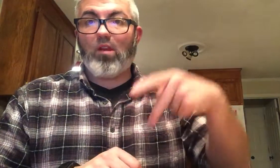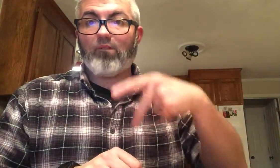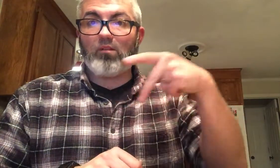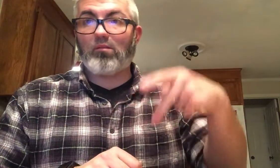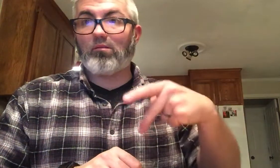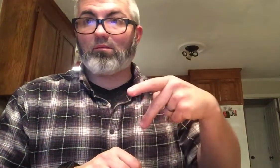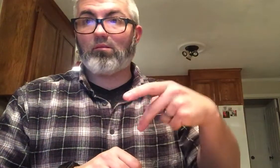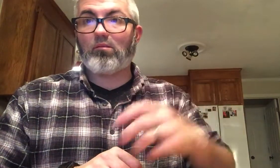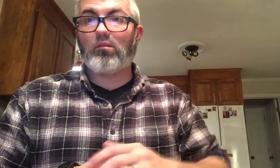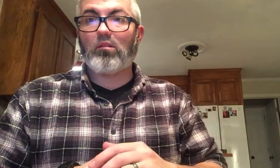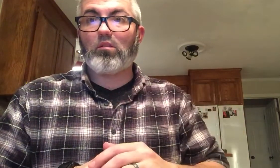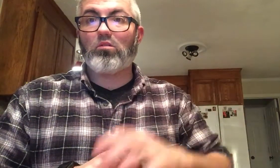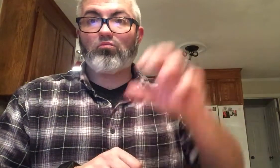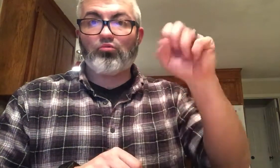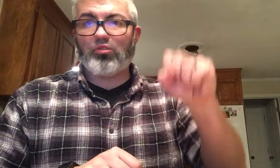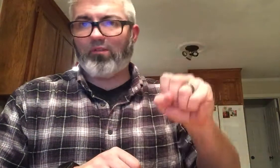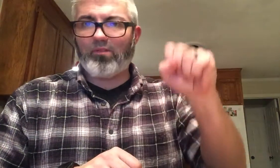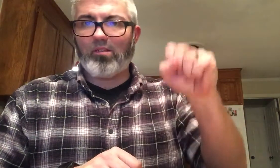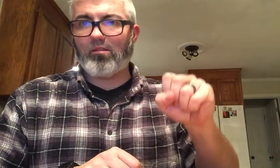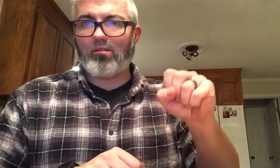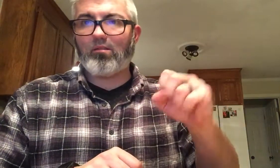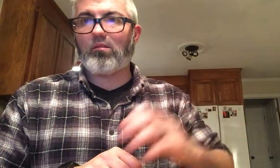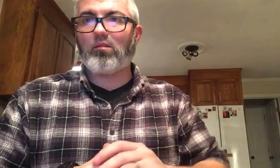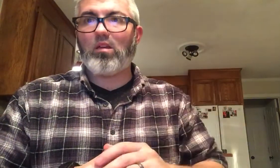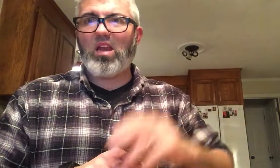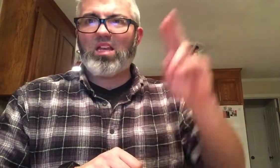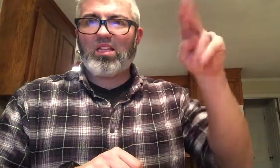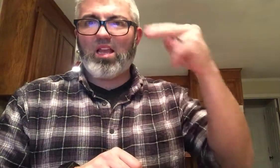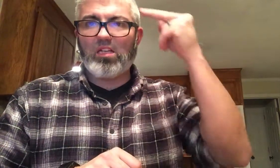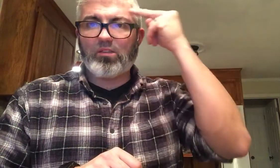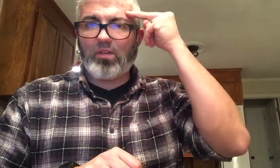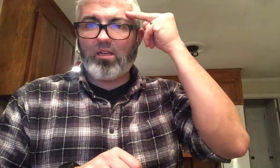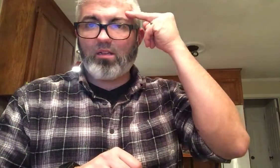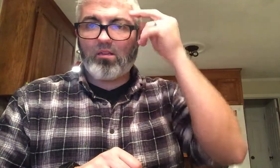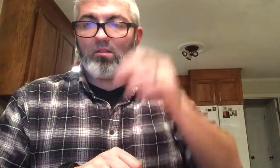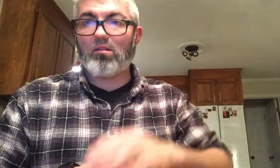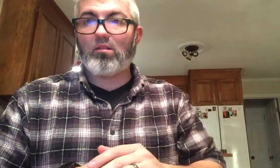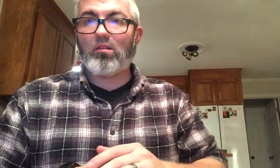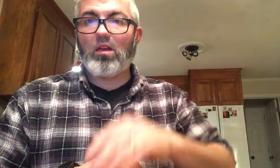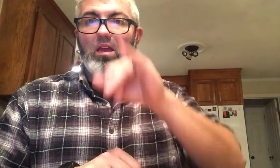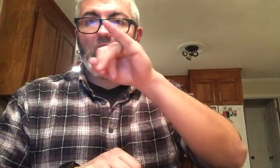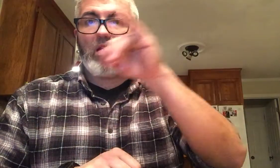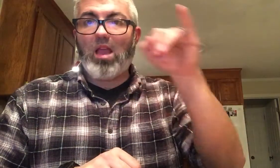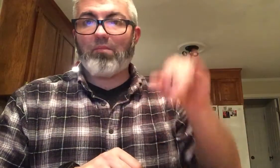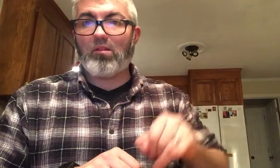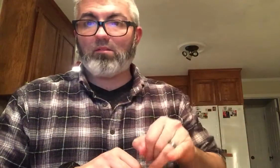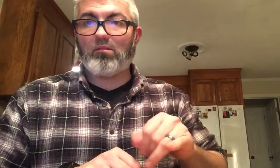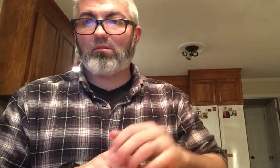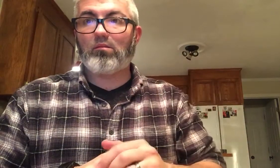PROVIDENCE SPRINGFIELD NASHVILLE INDIANAPOLIS